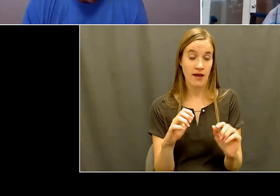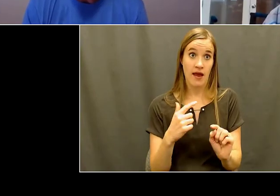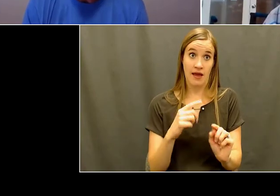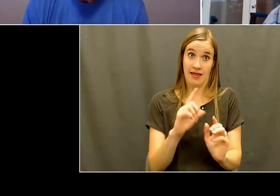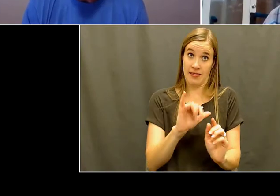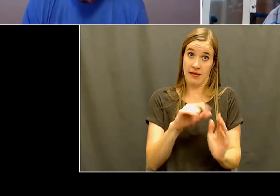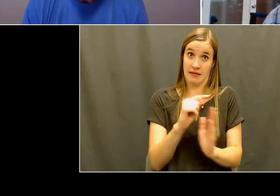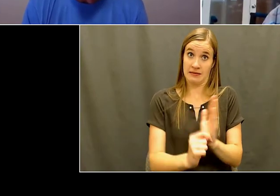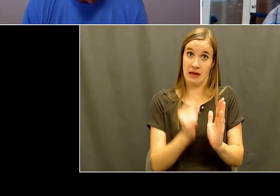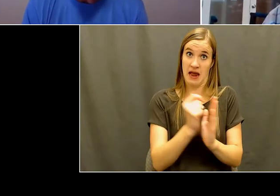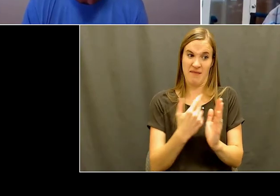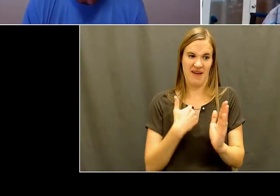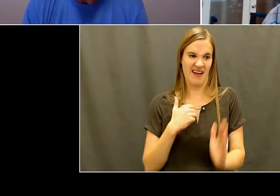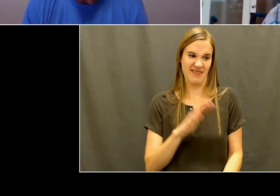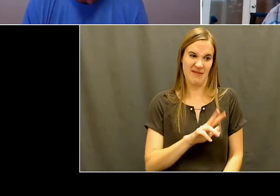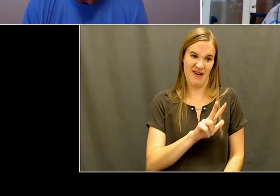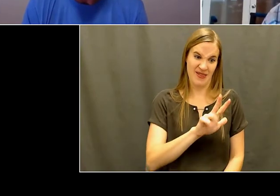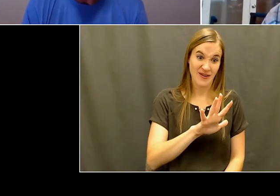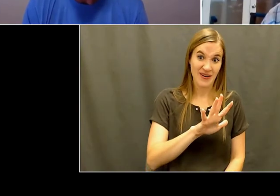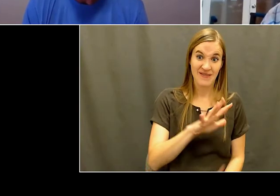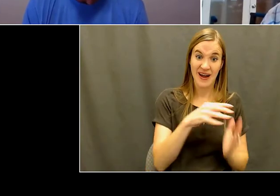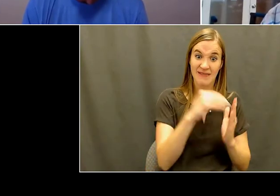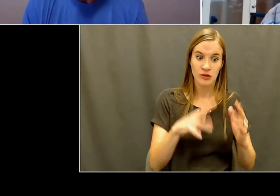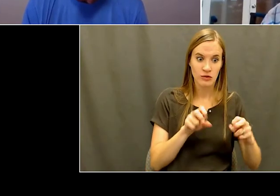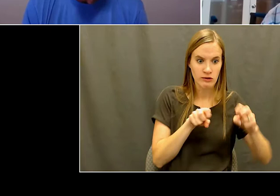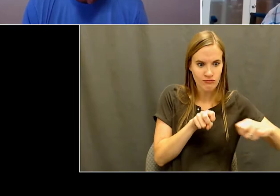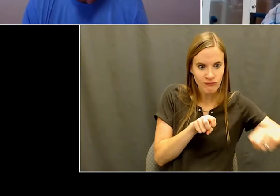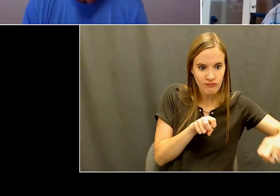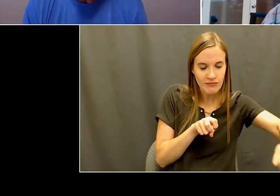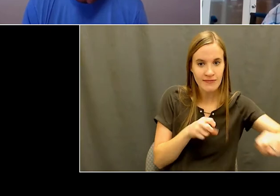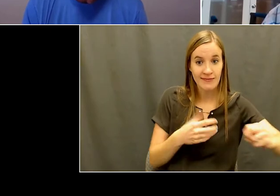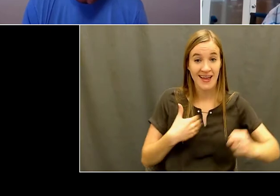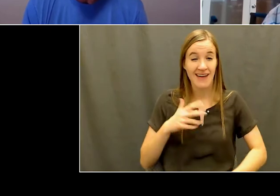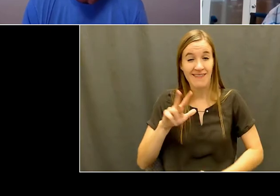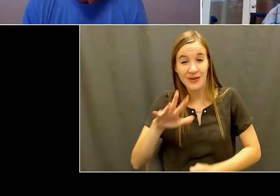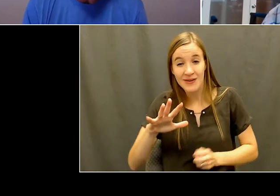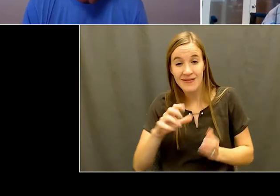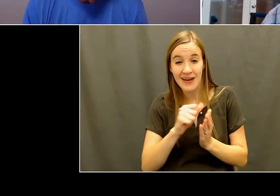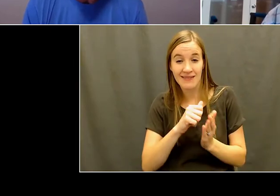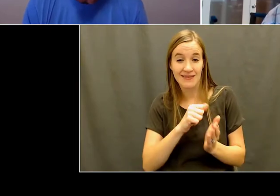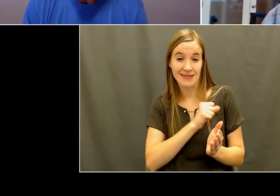screaming we're number one. And that was that was very